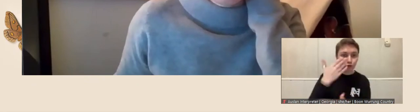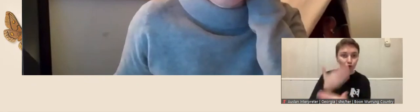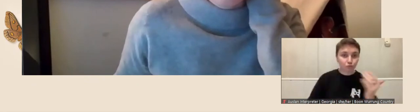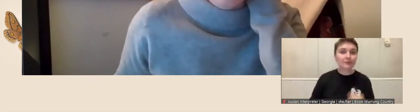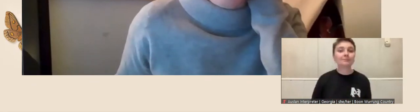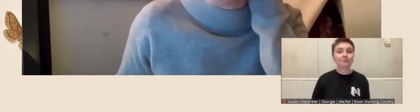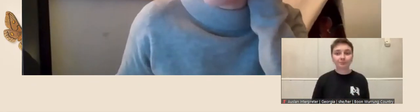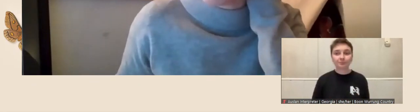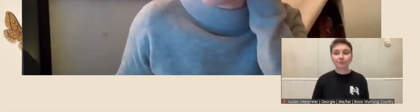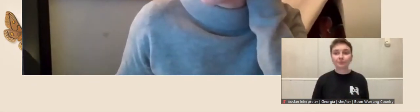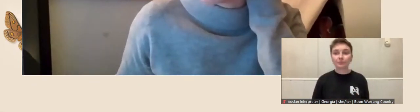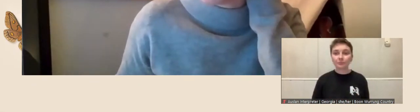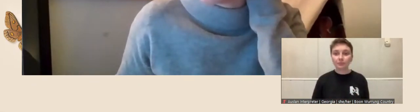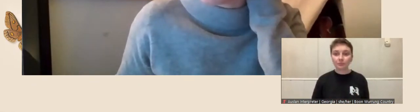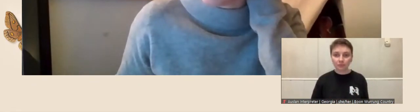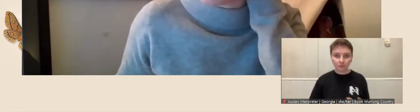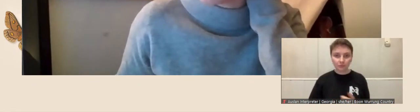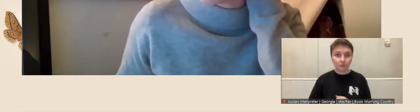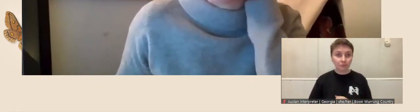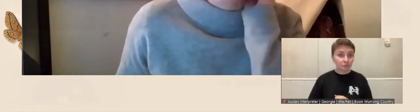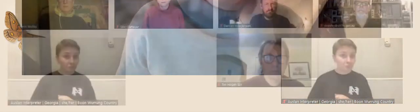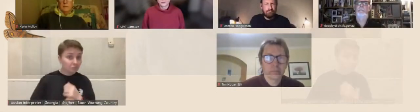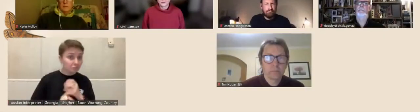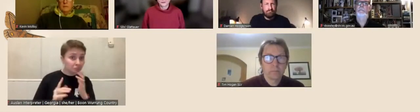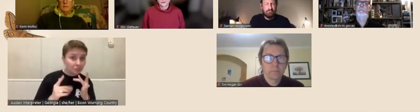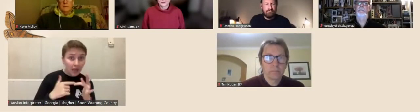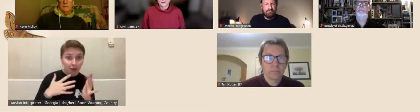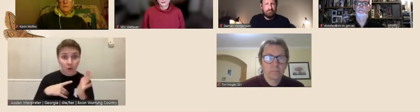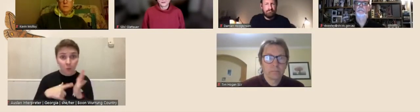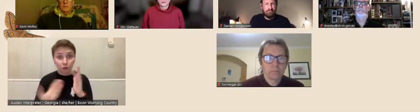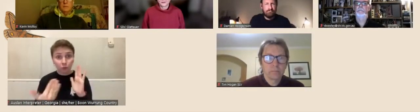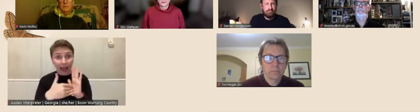I don't know if anyone else would like to add to that, please feel free to pop your hand